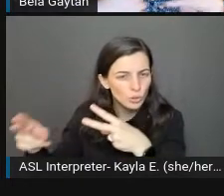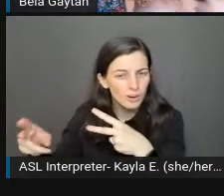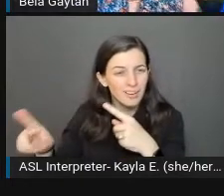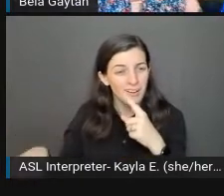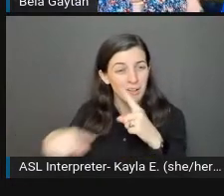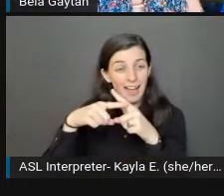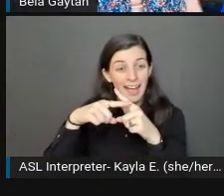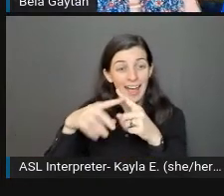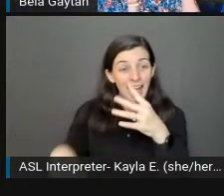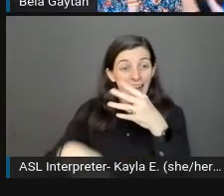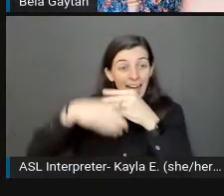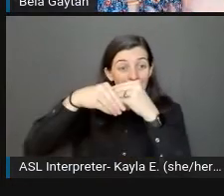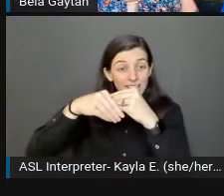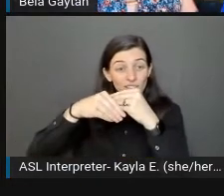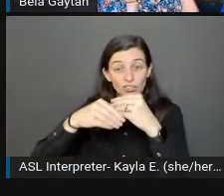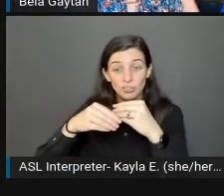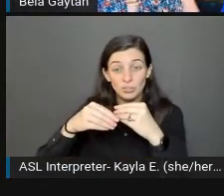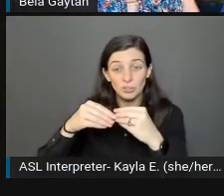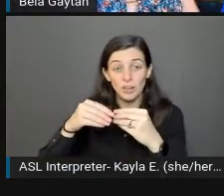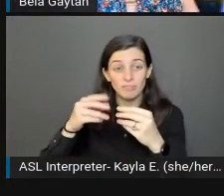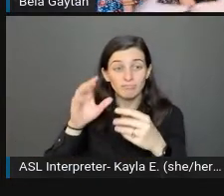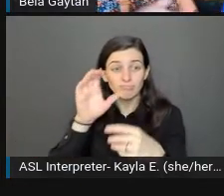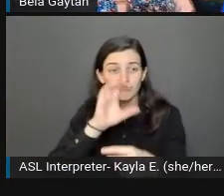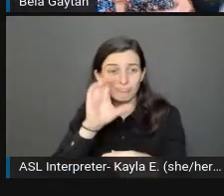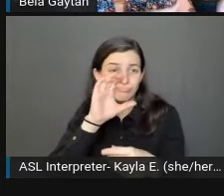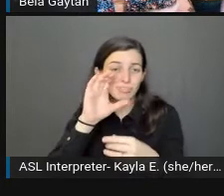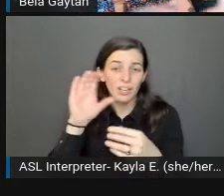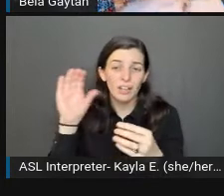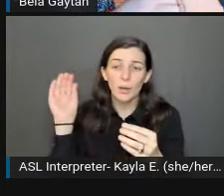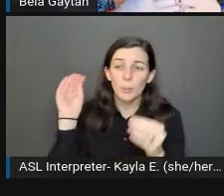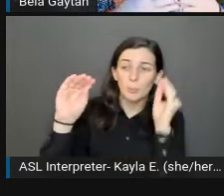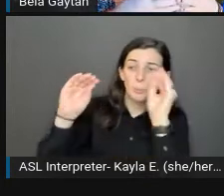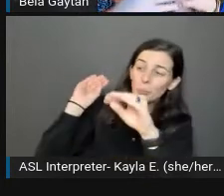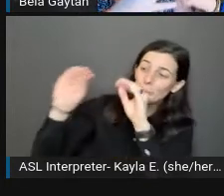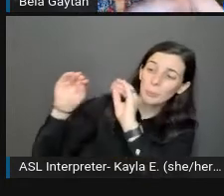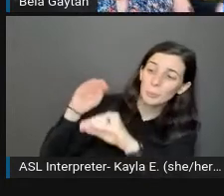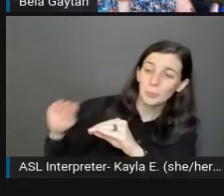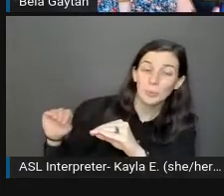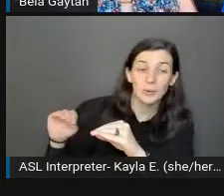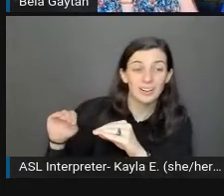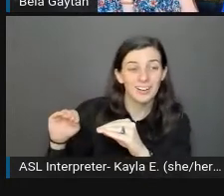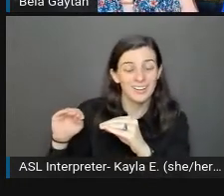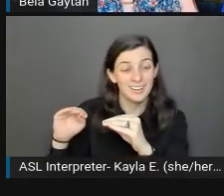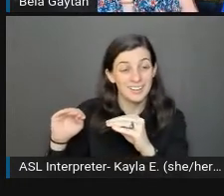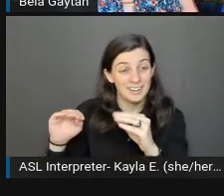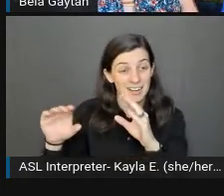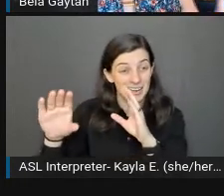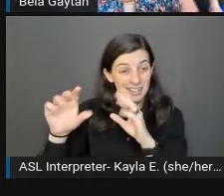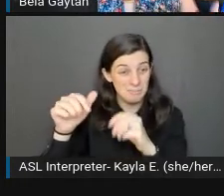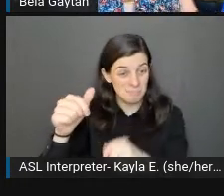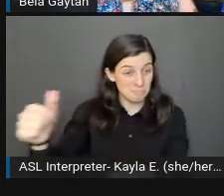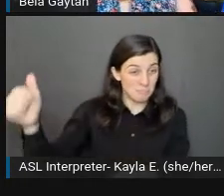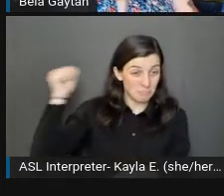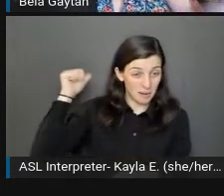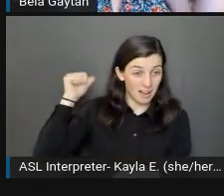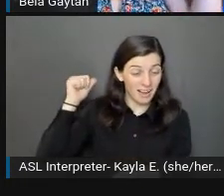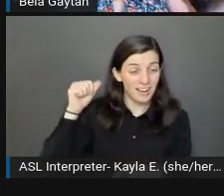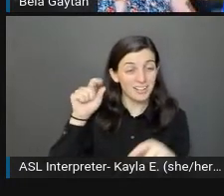Then behind him, he had a very active aquarium with lots of bubbles